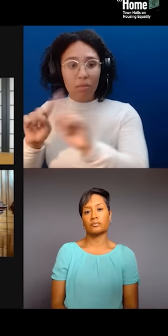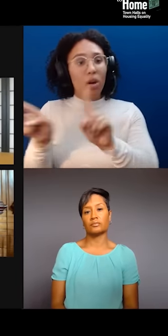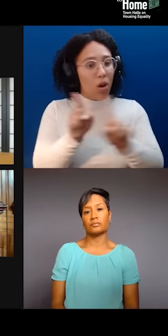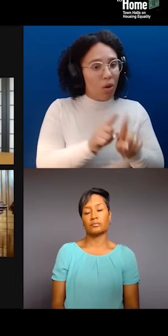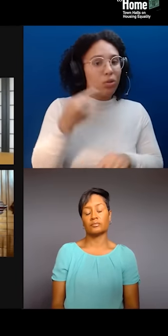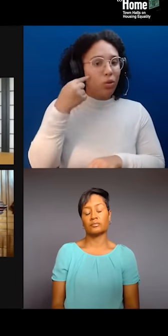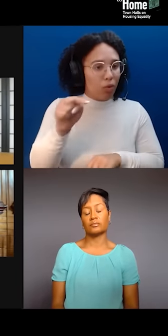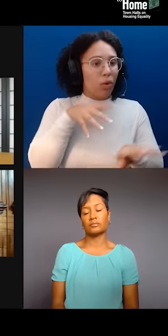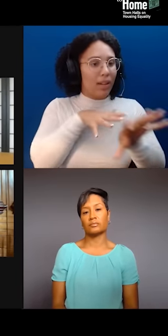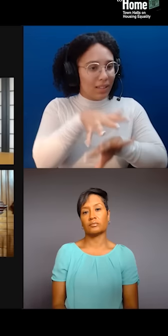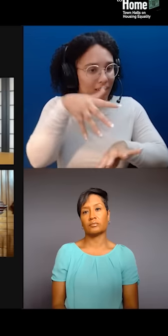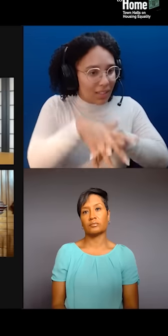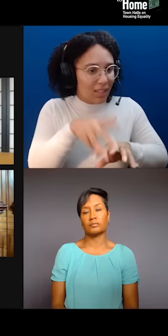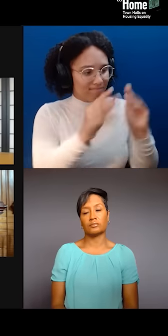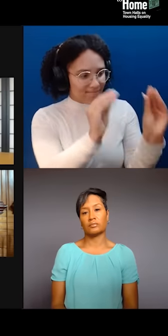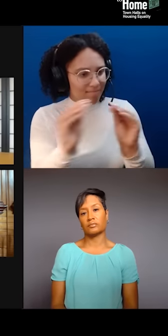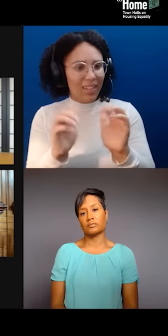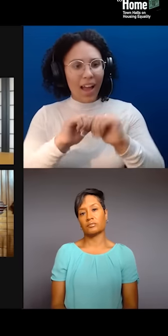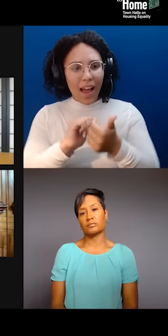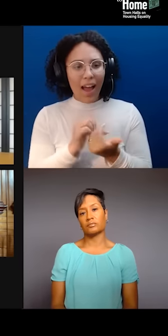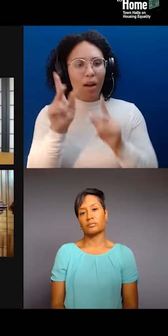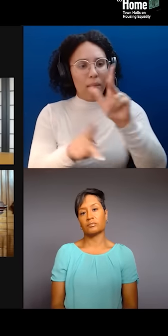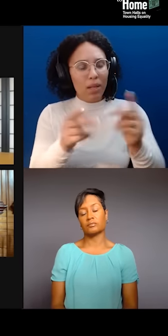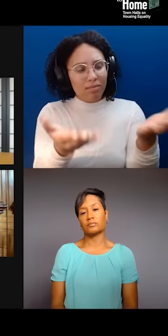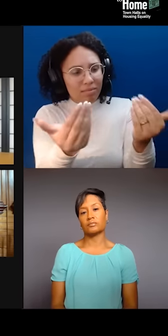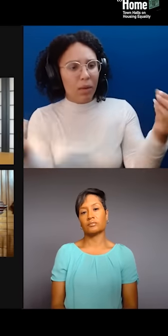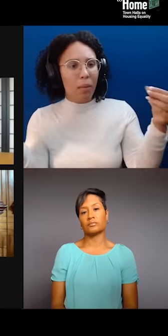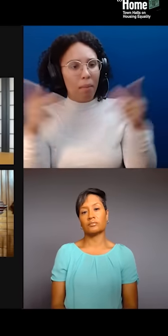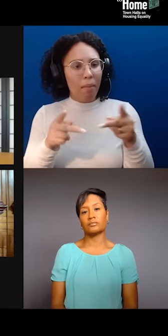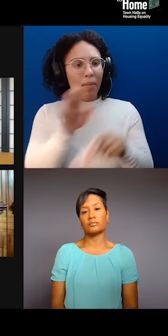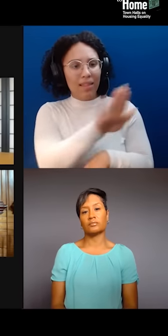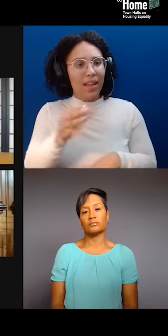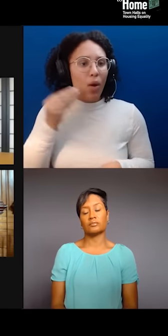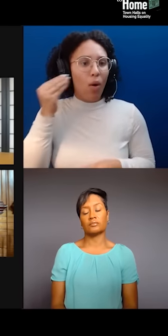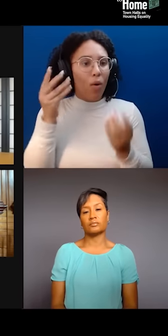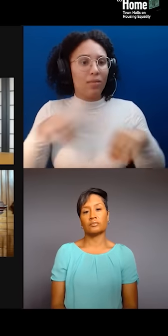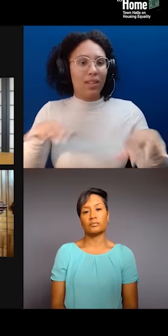There's so many barriers for people to return to their homelands, including Lenape folks on Manhattan Island.